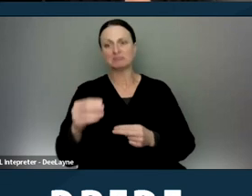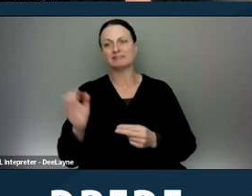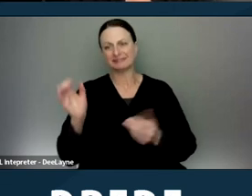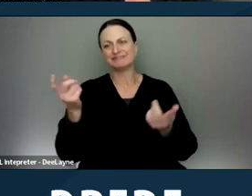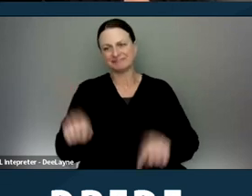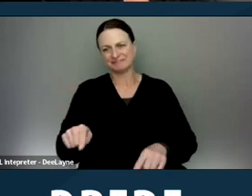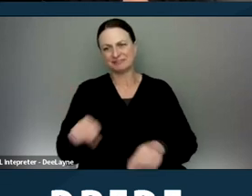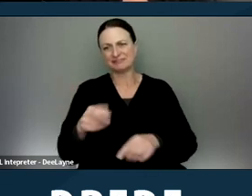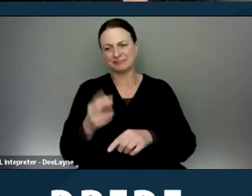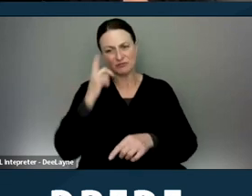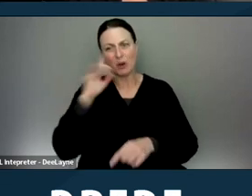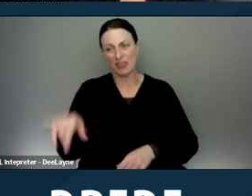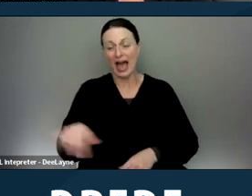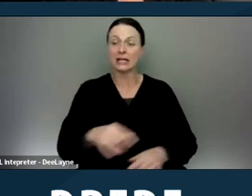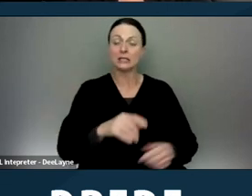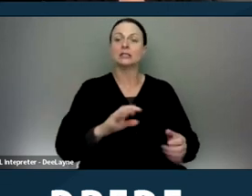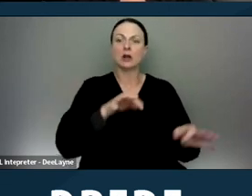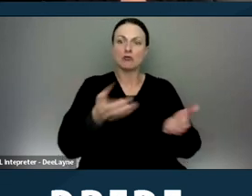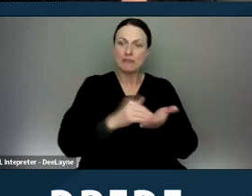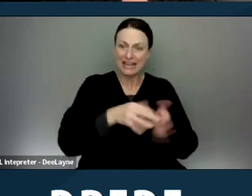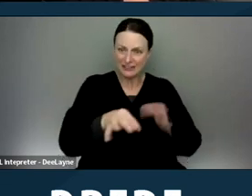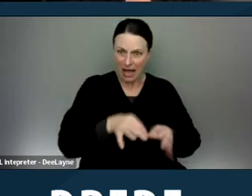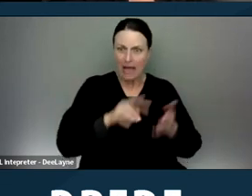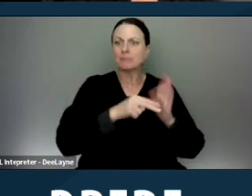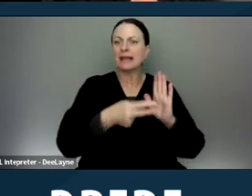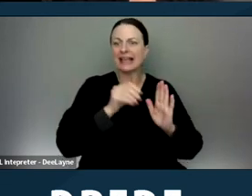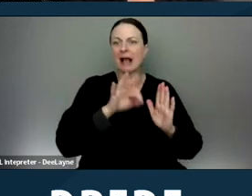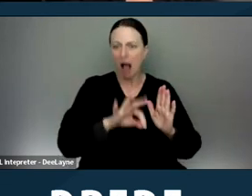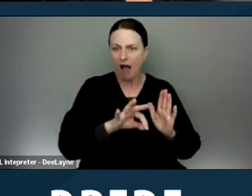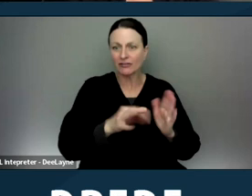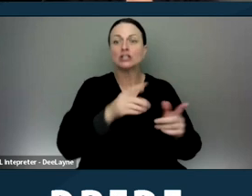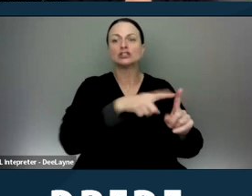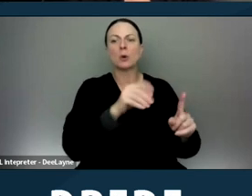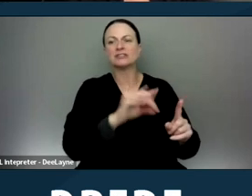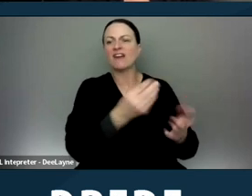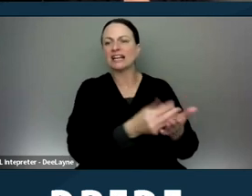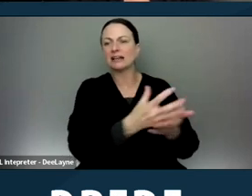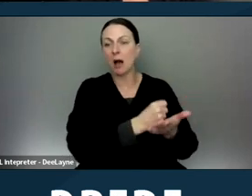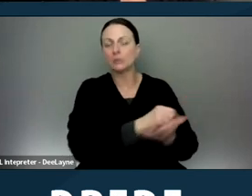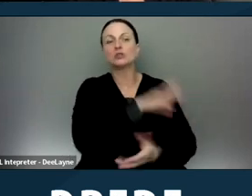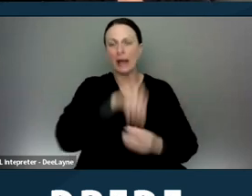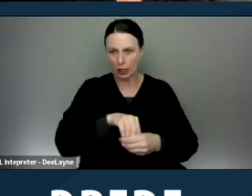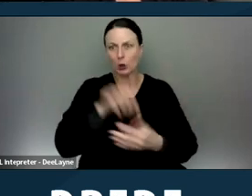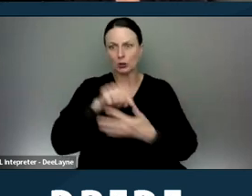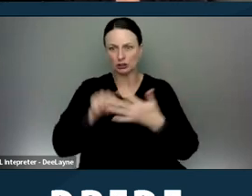of income to include specific things. And I'll pause for a moment so people can read the new definition on this slide.